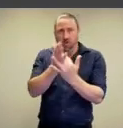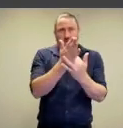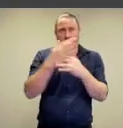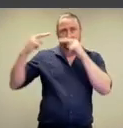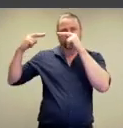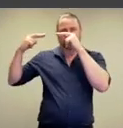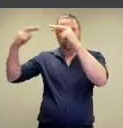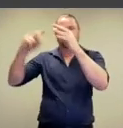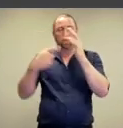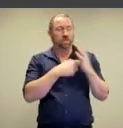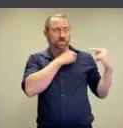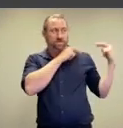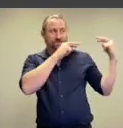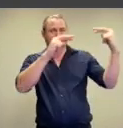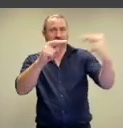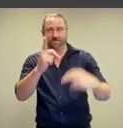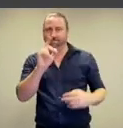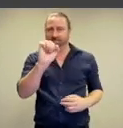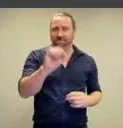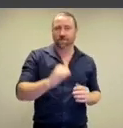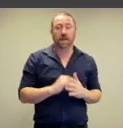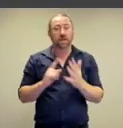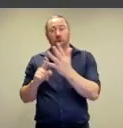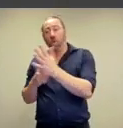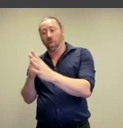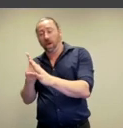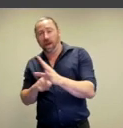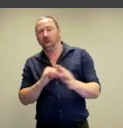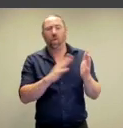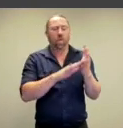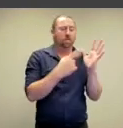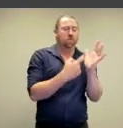So which way do you think you would